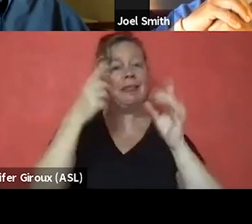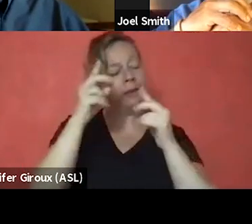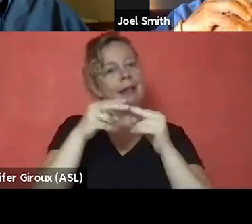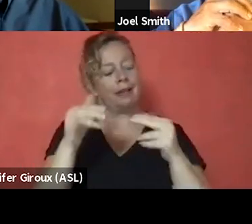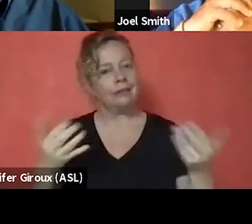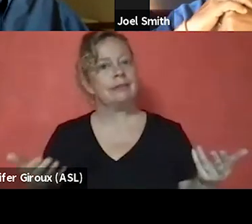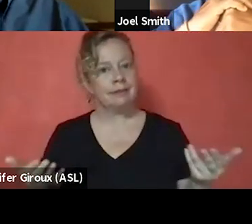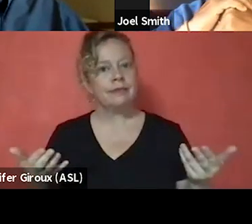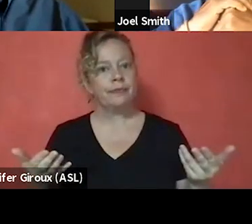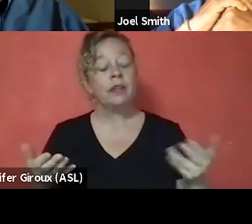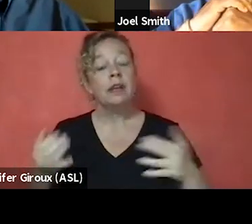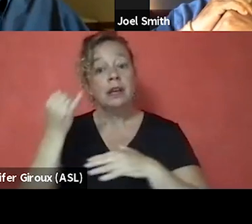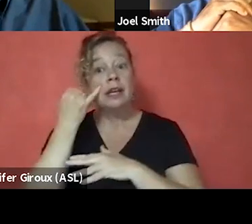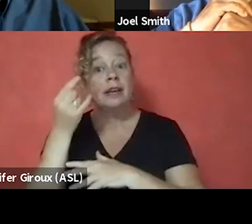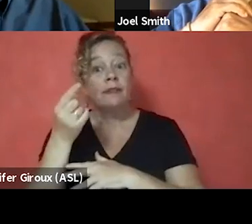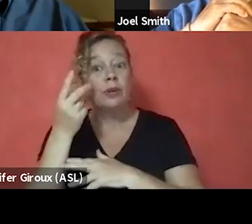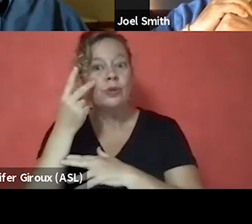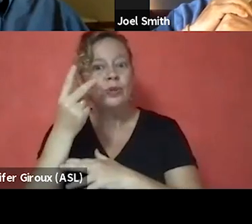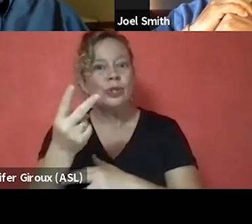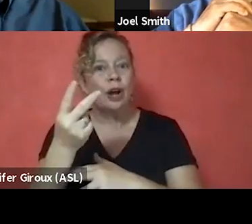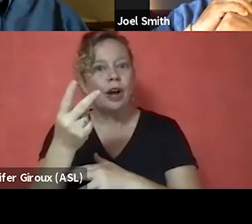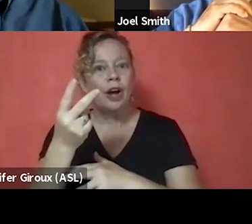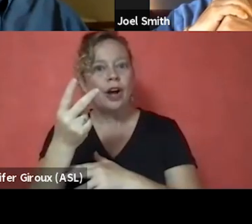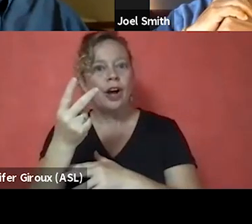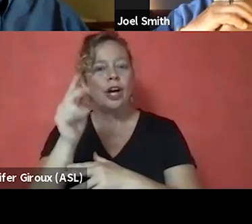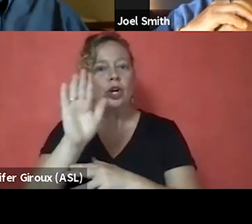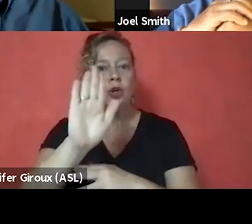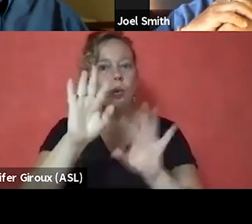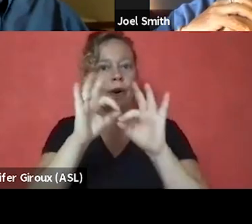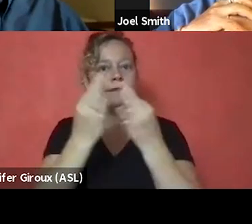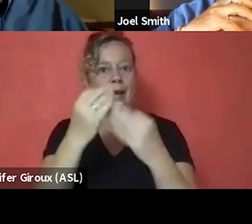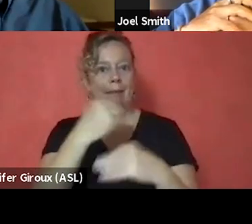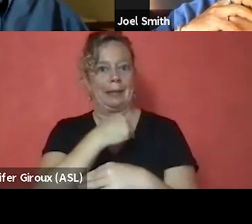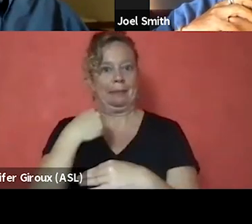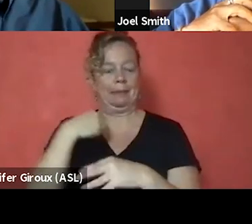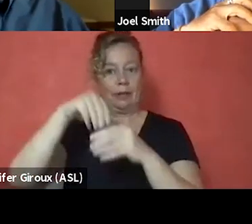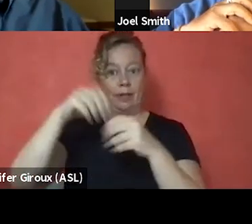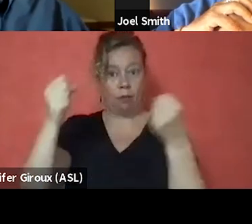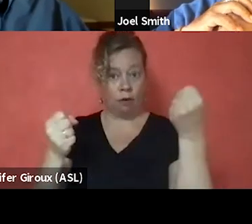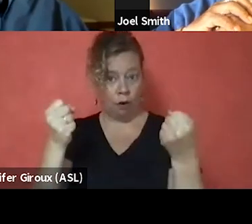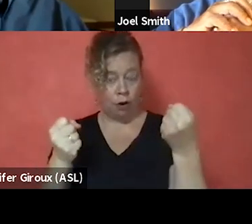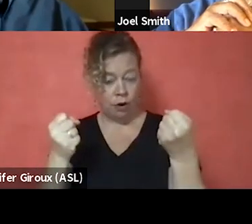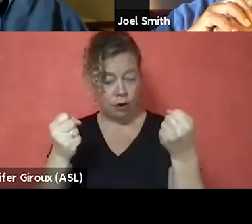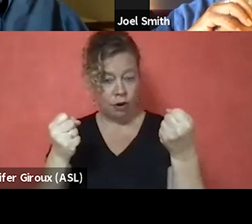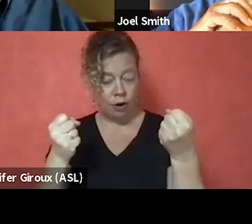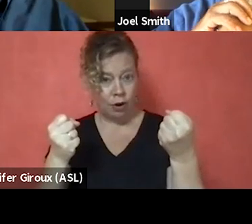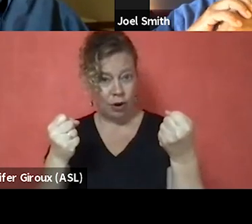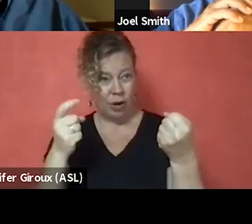Would you, if you saw your family members in that car, would you even admit that?